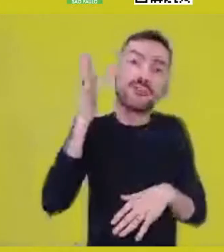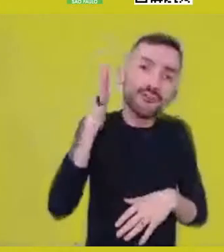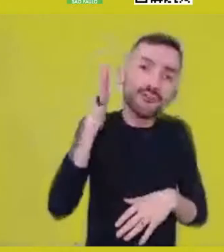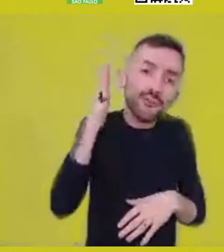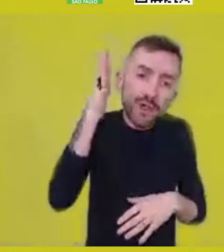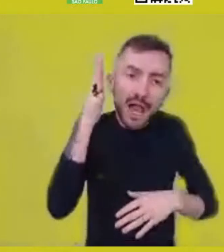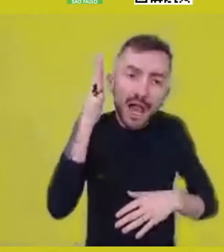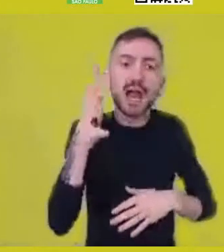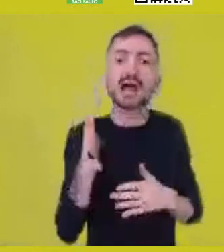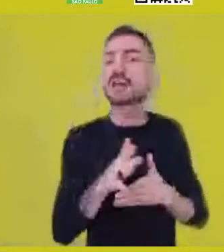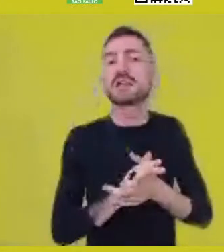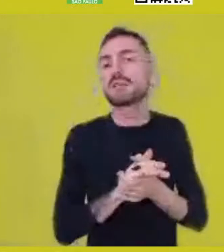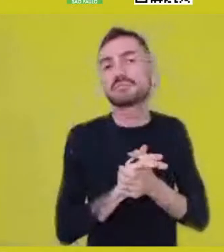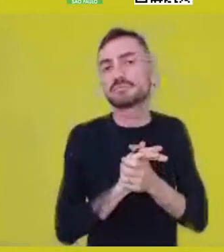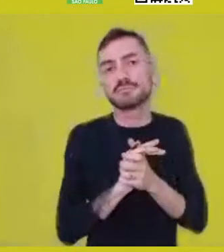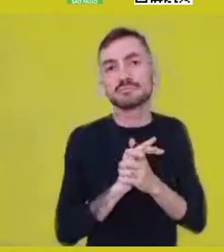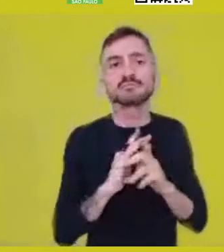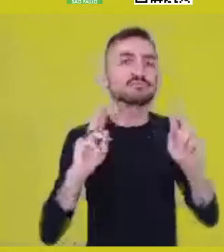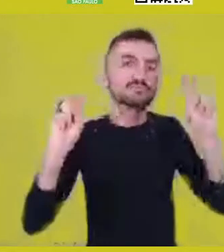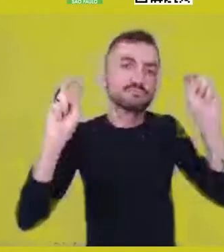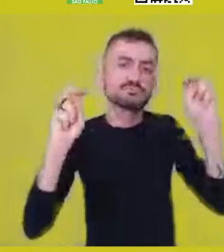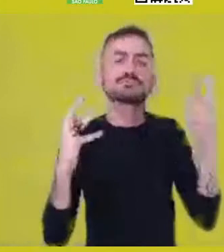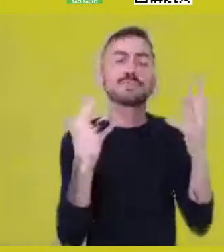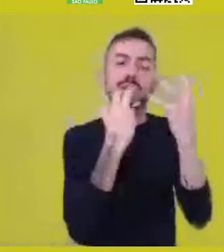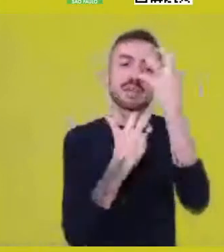proverbs, chants, philosophies,